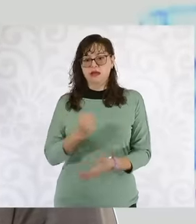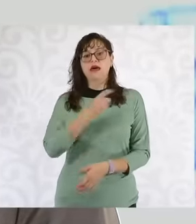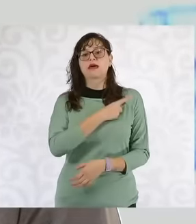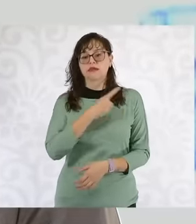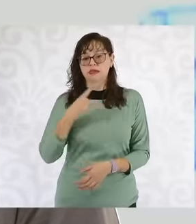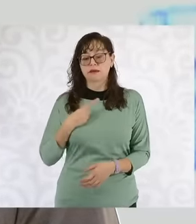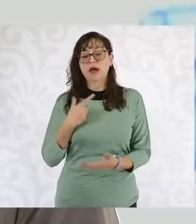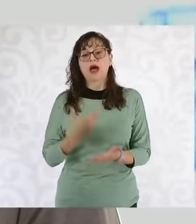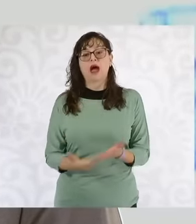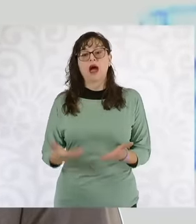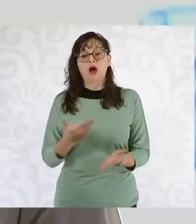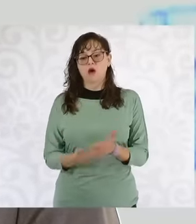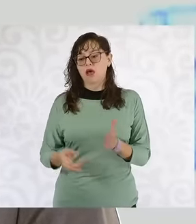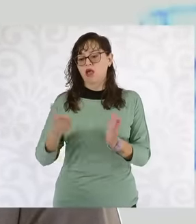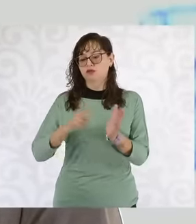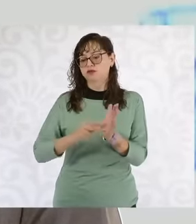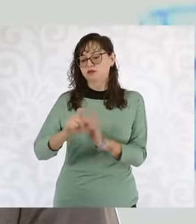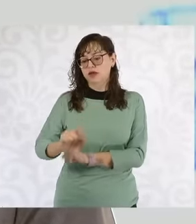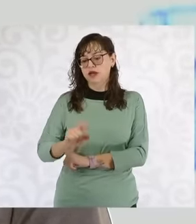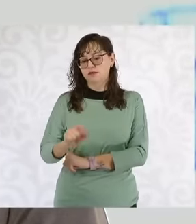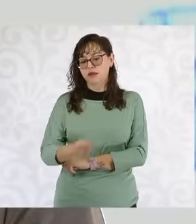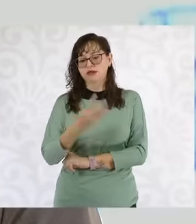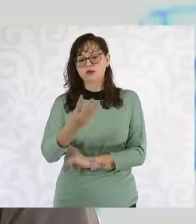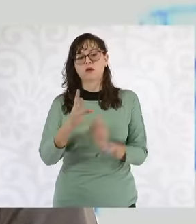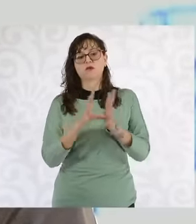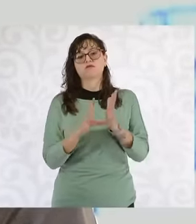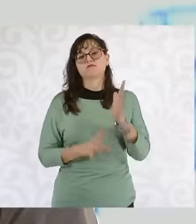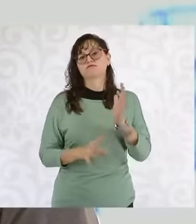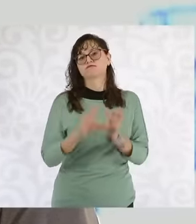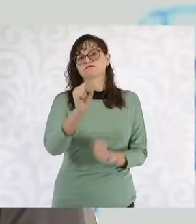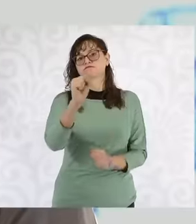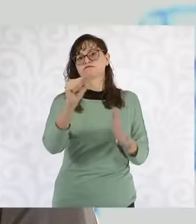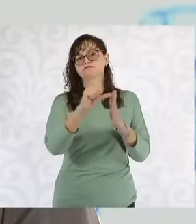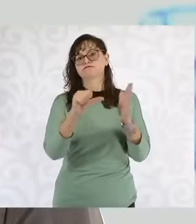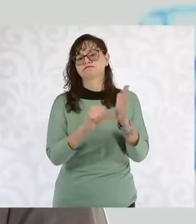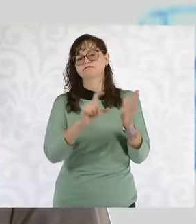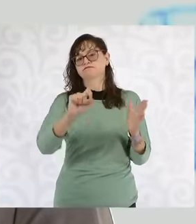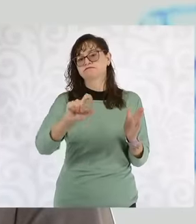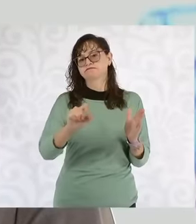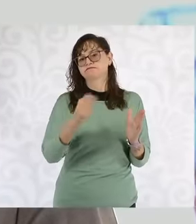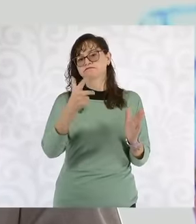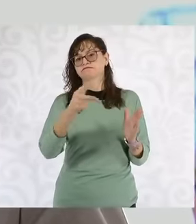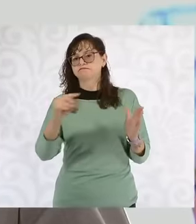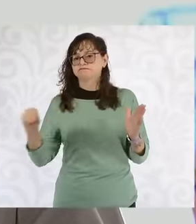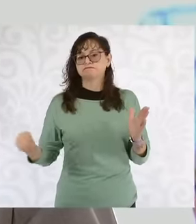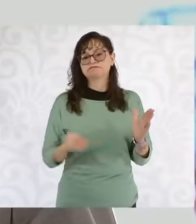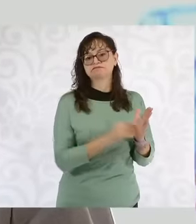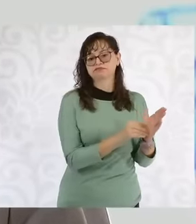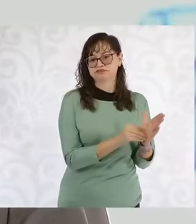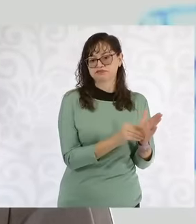established in the reform of article 28 of the Constitution in such a way that the state